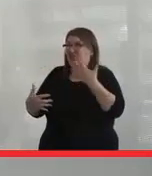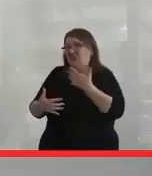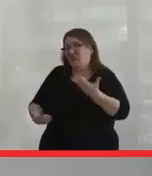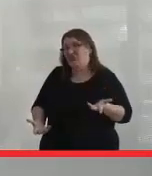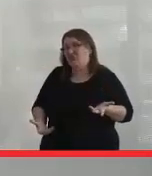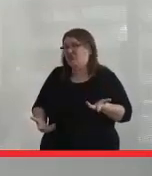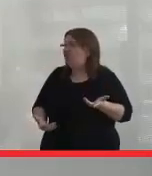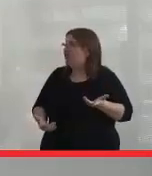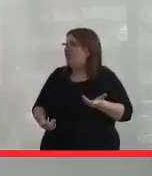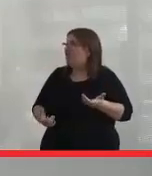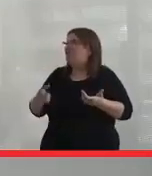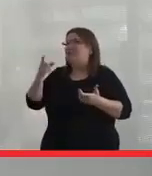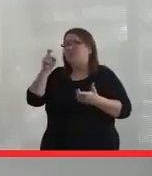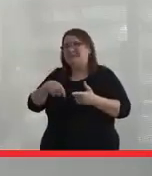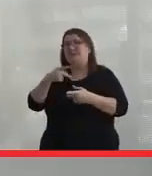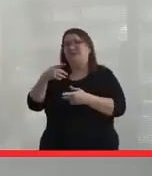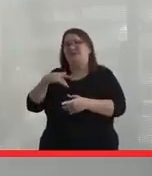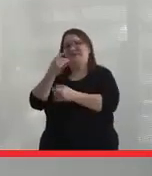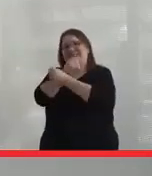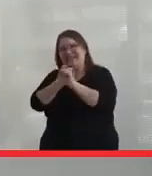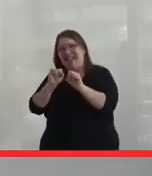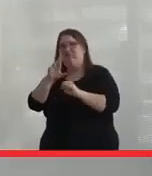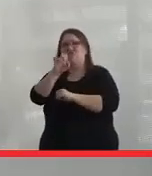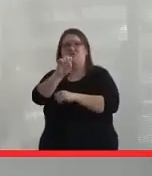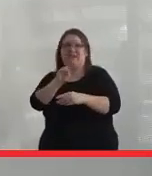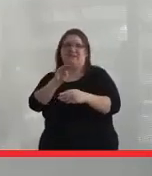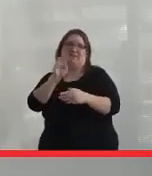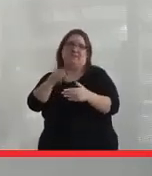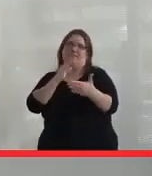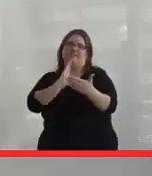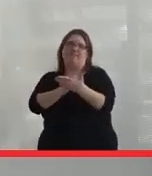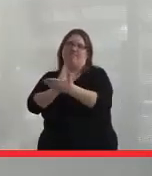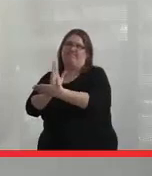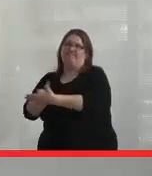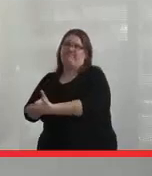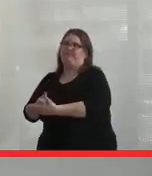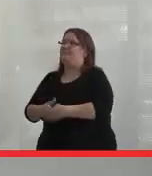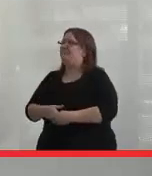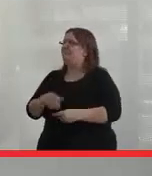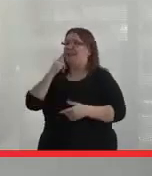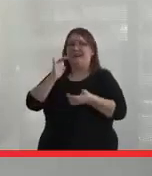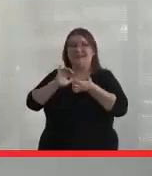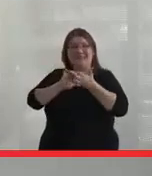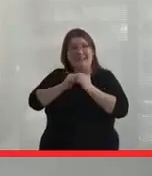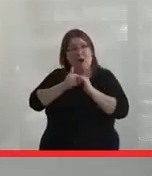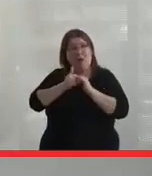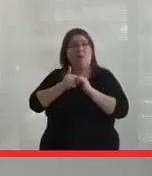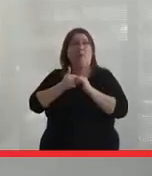So it needs to be safe and we to combat racism. And I think the way we do that is by raising up